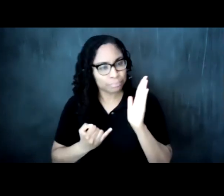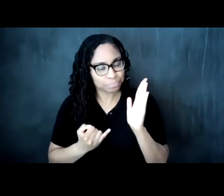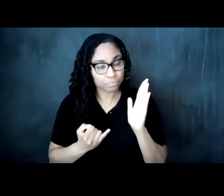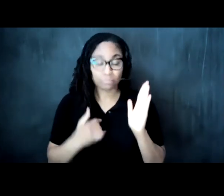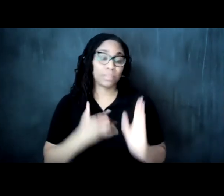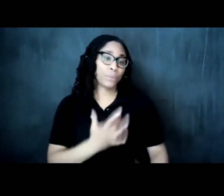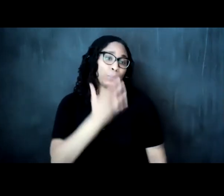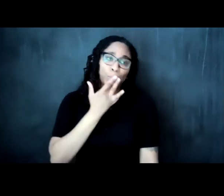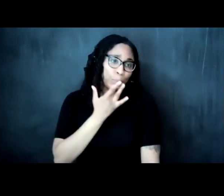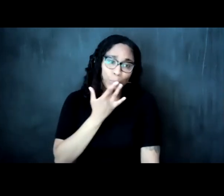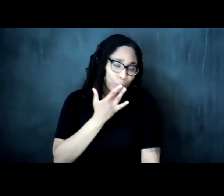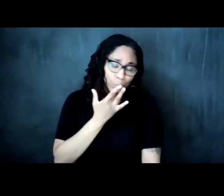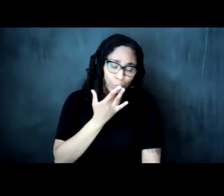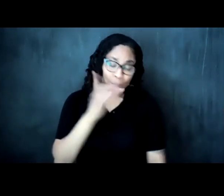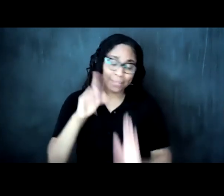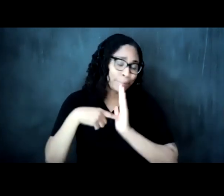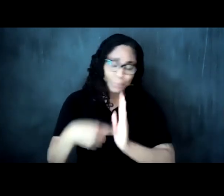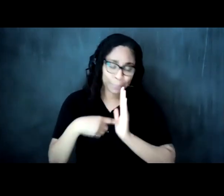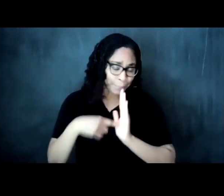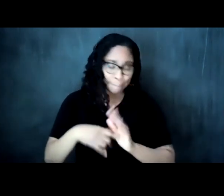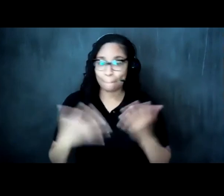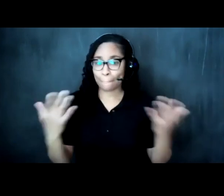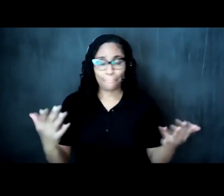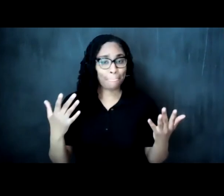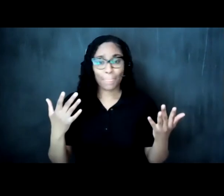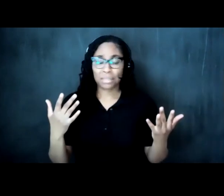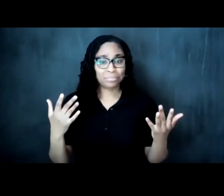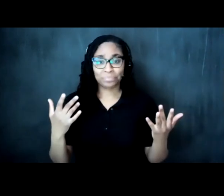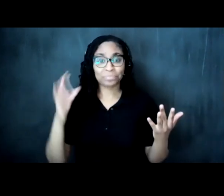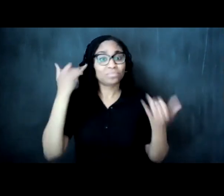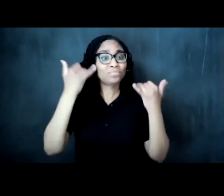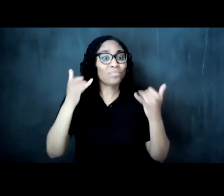examples of this i mean we can we we can go right right down the street to 79th and constance right